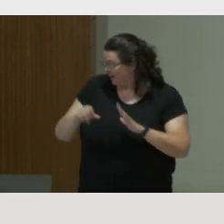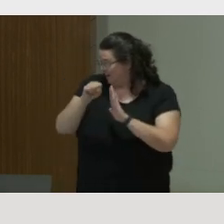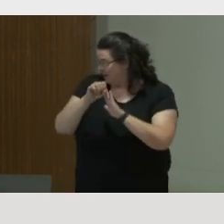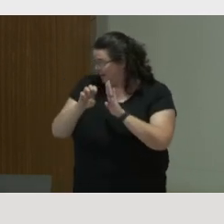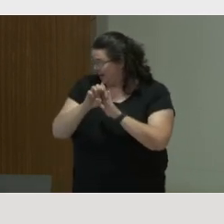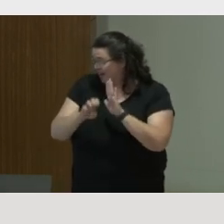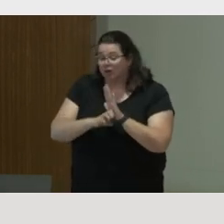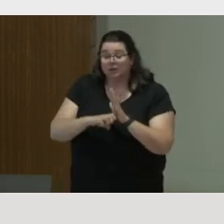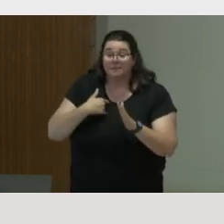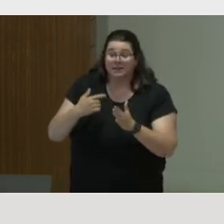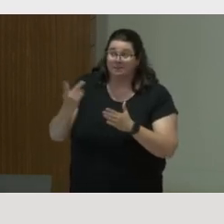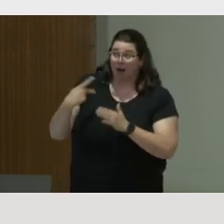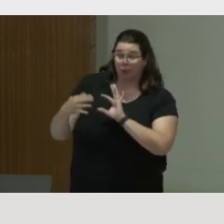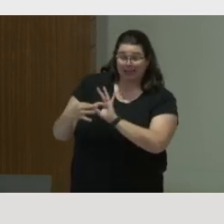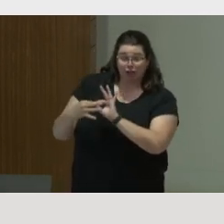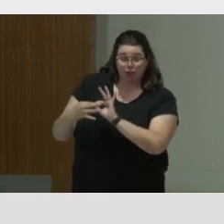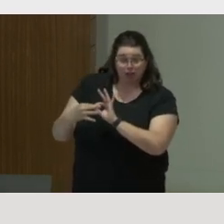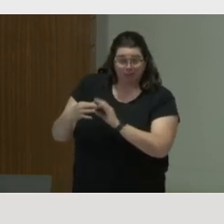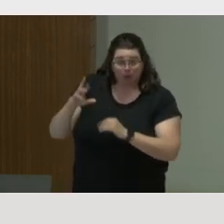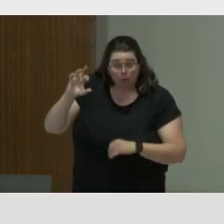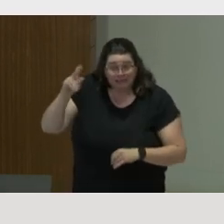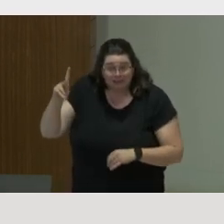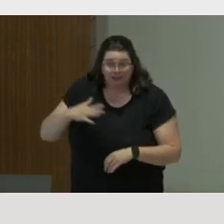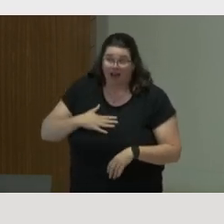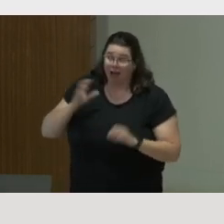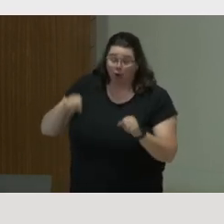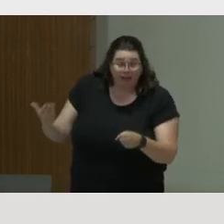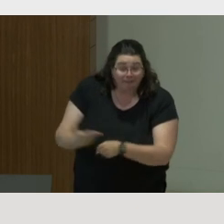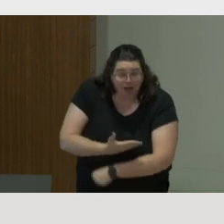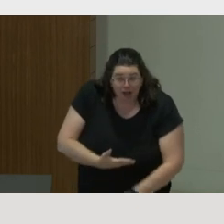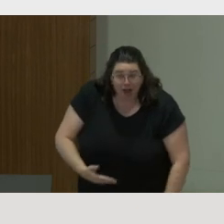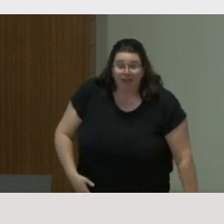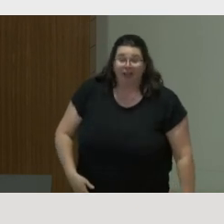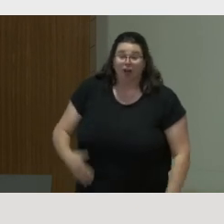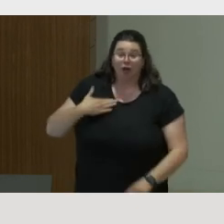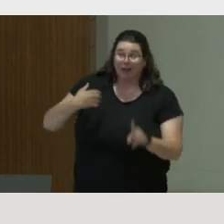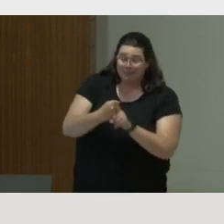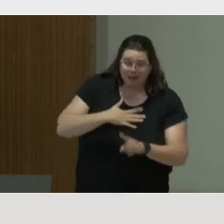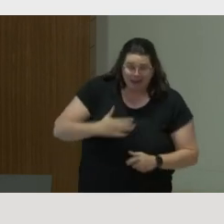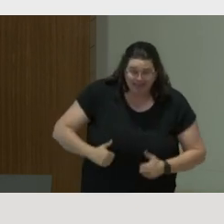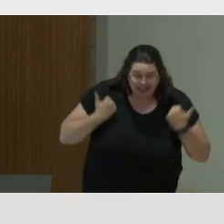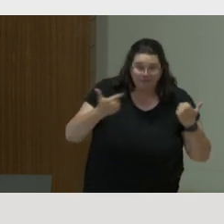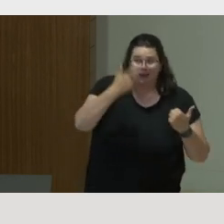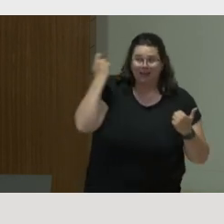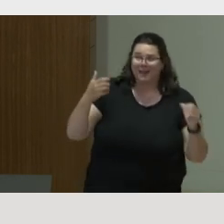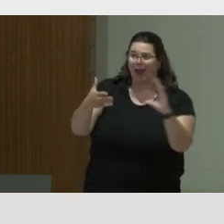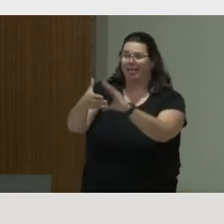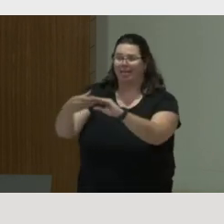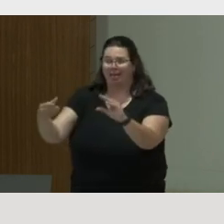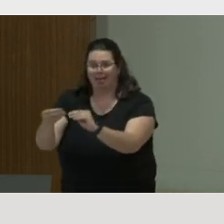relationships, jobs, and life. Life is from the ancient research, but you can imagine the risks are high.